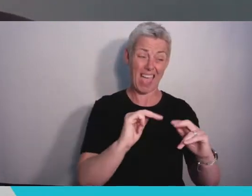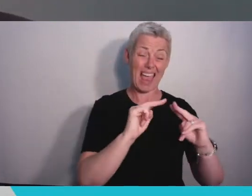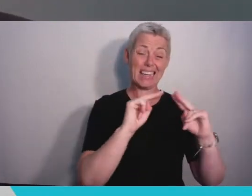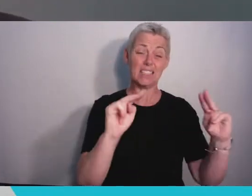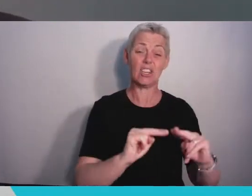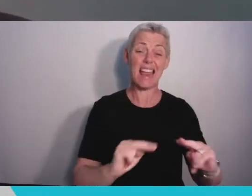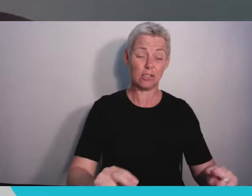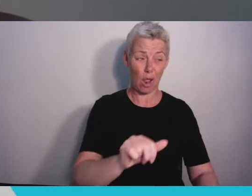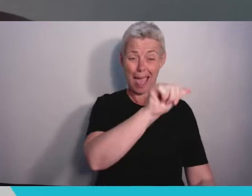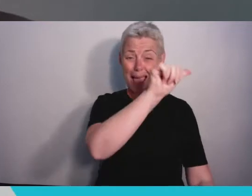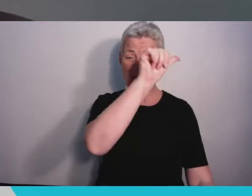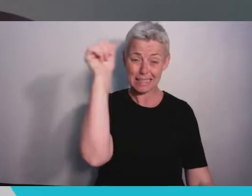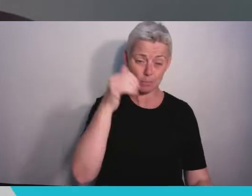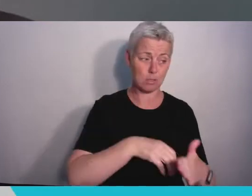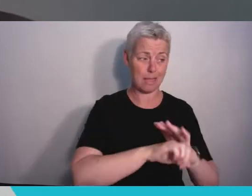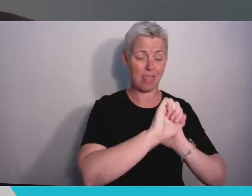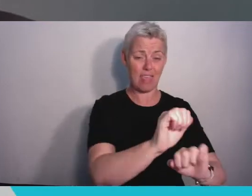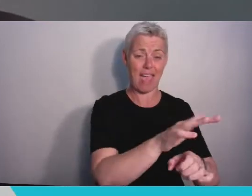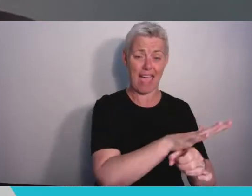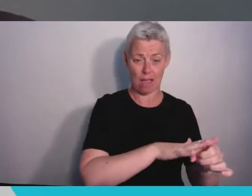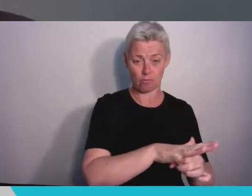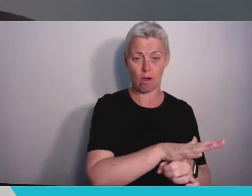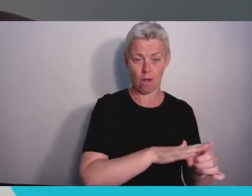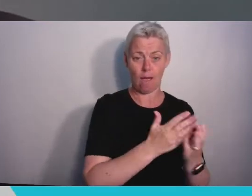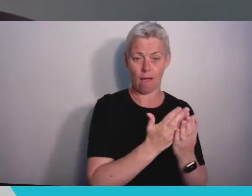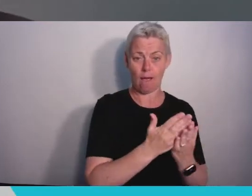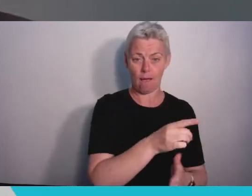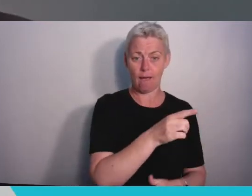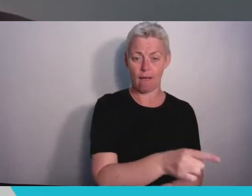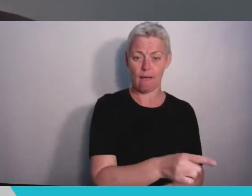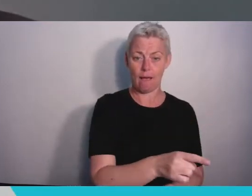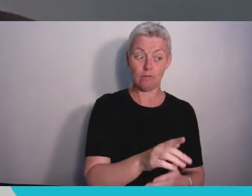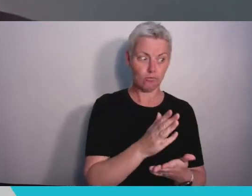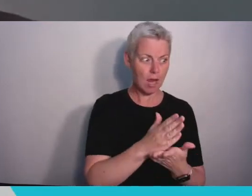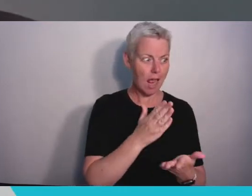scholarship, pushing back the frontiers of knowledge through their research and deeply